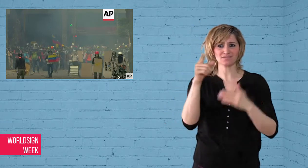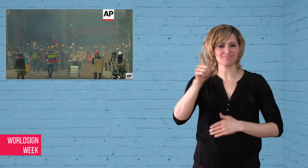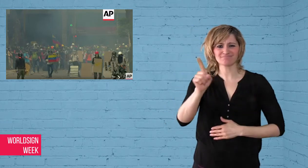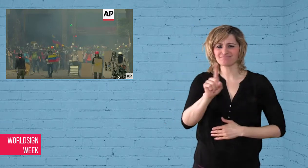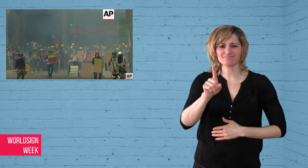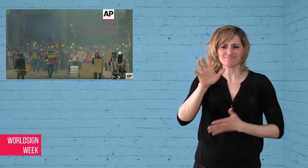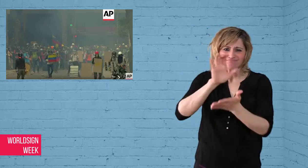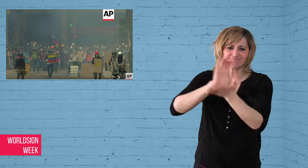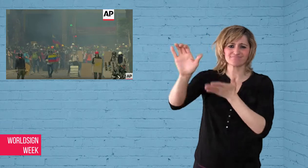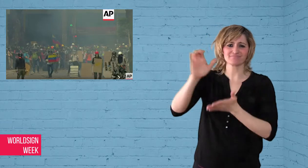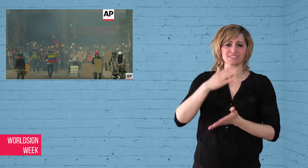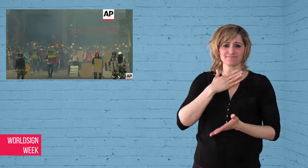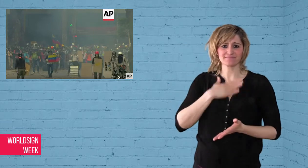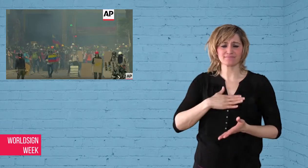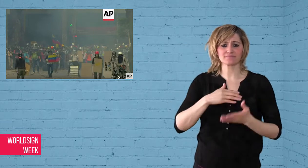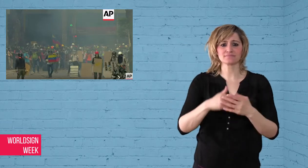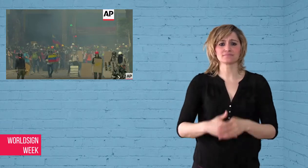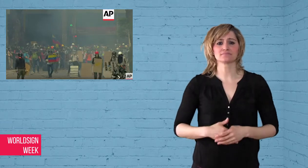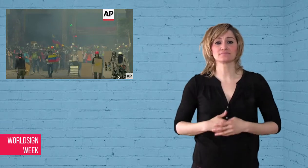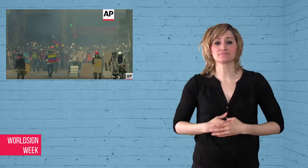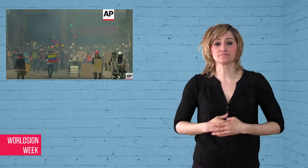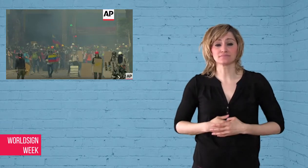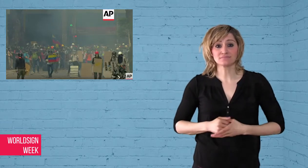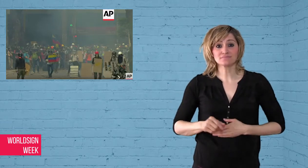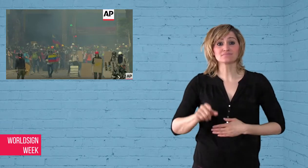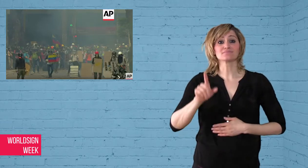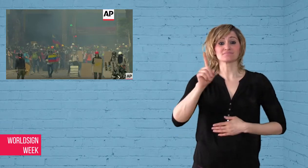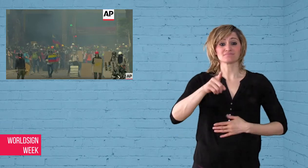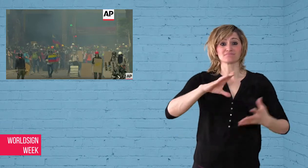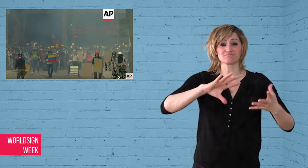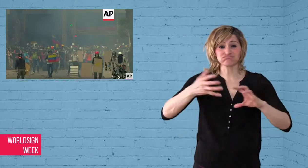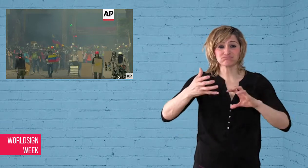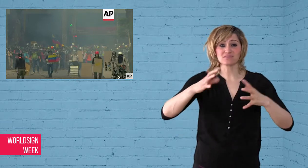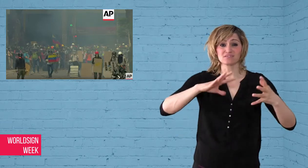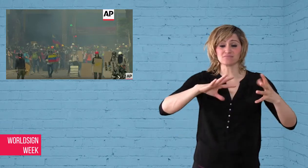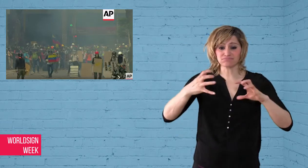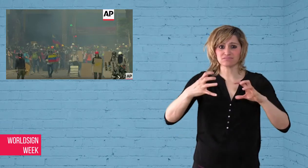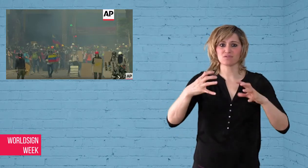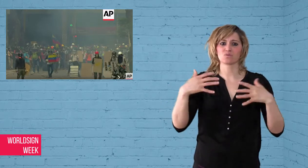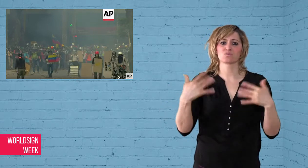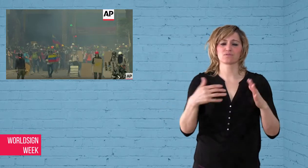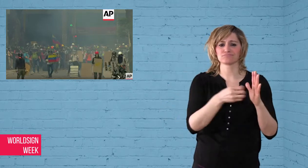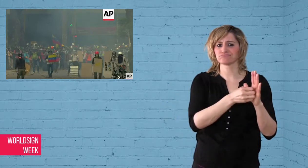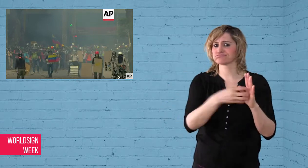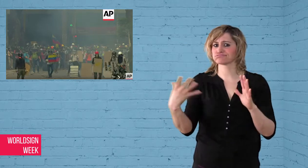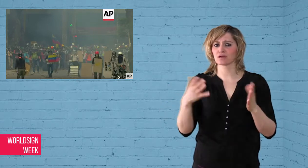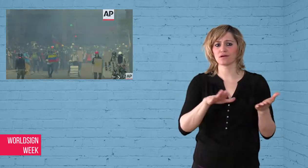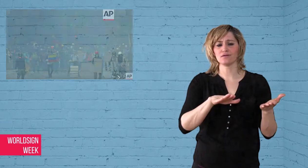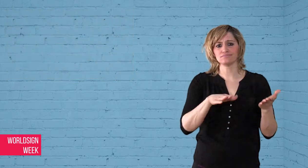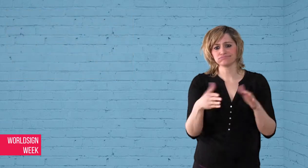government. The death toll continues to